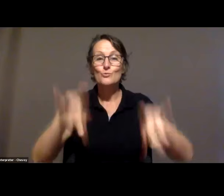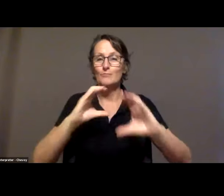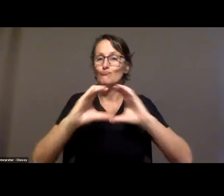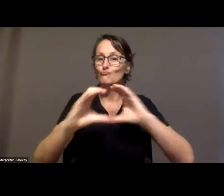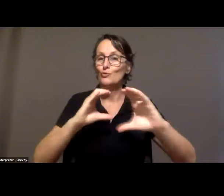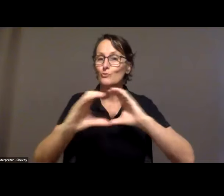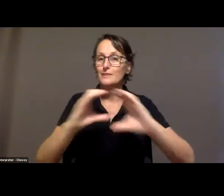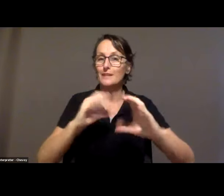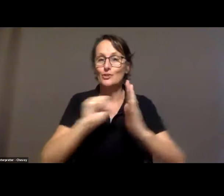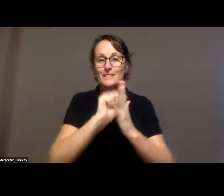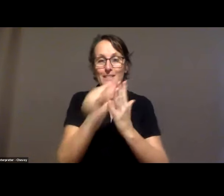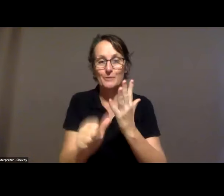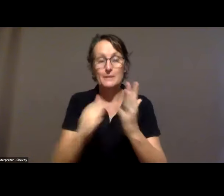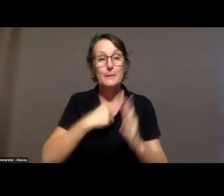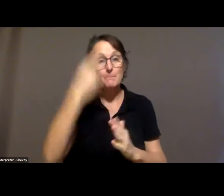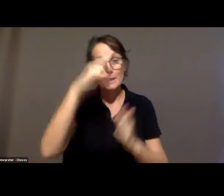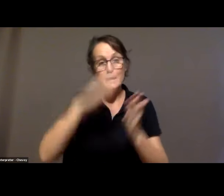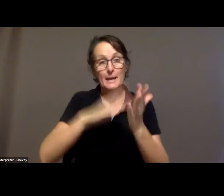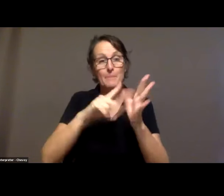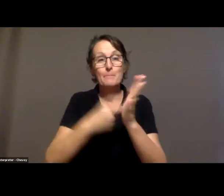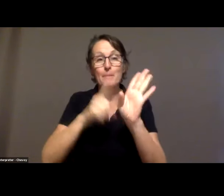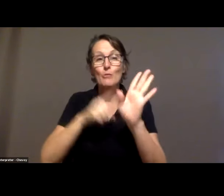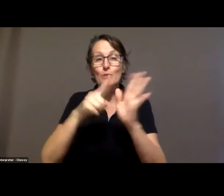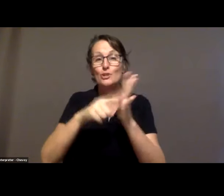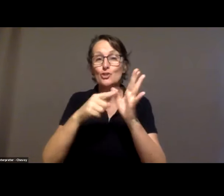My name is Mary Jane Warfield.